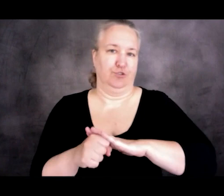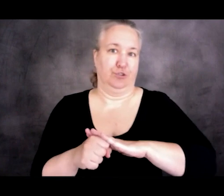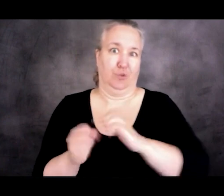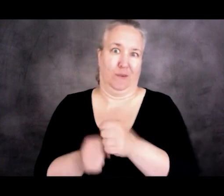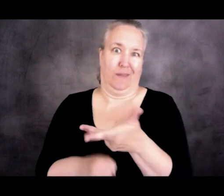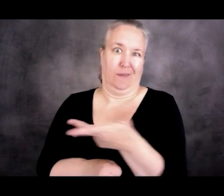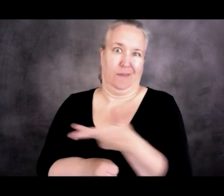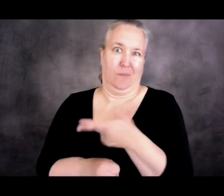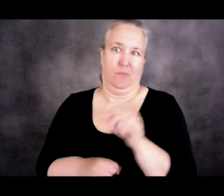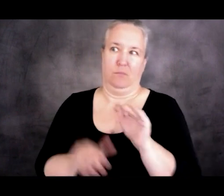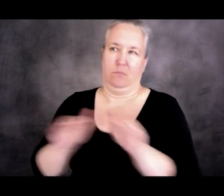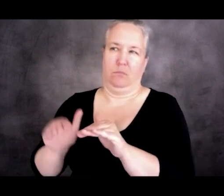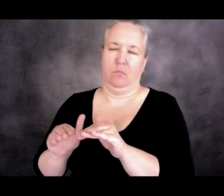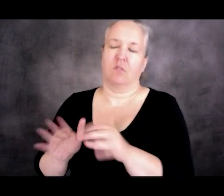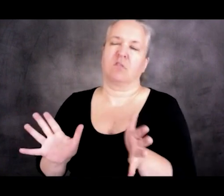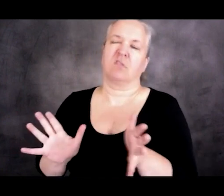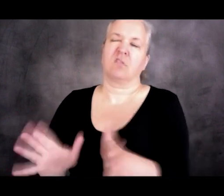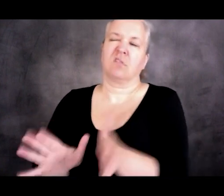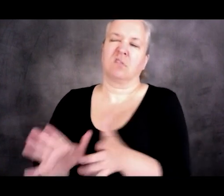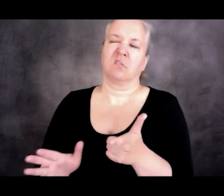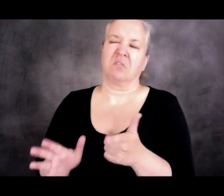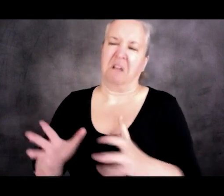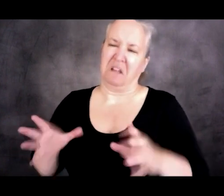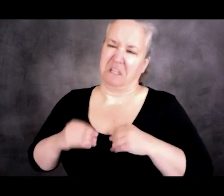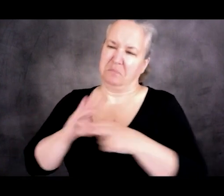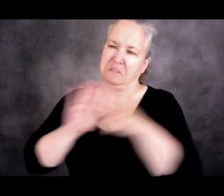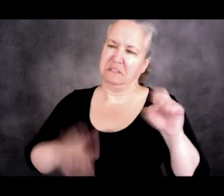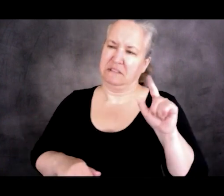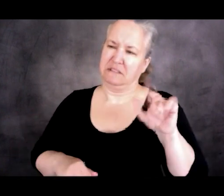into accepting the status of being the final destination for asylum seekers.